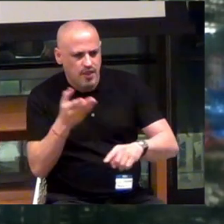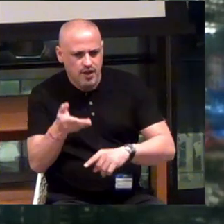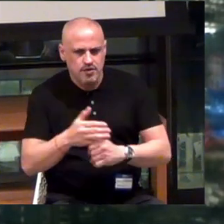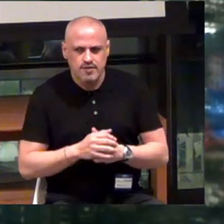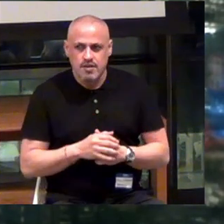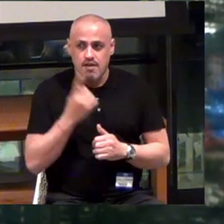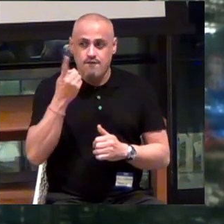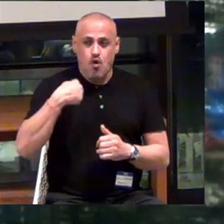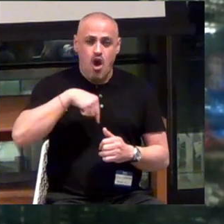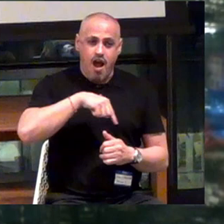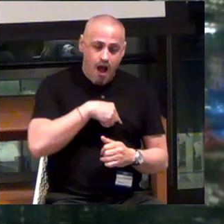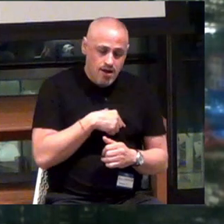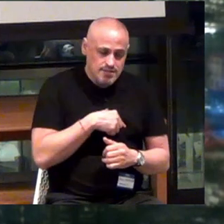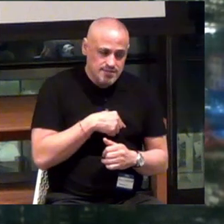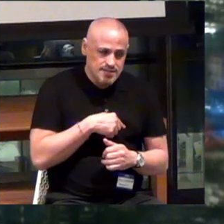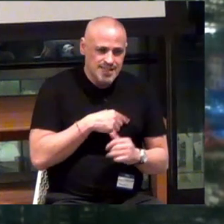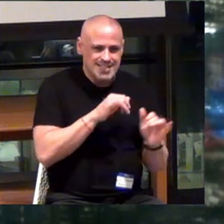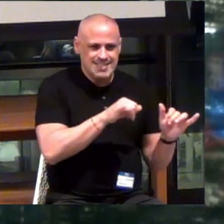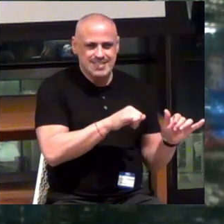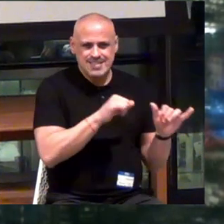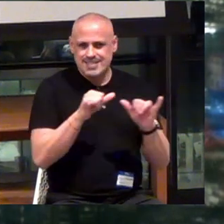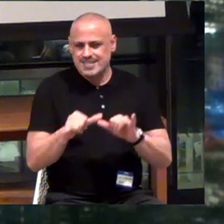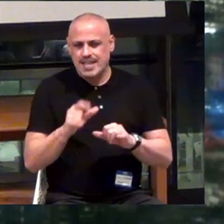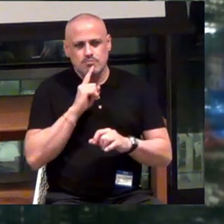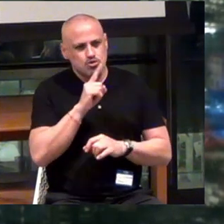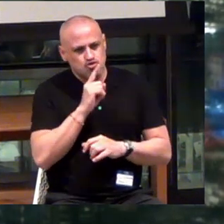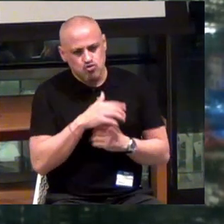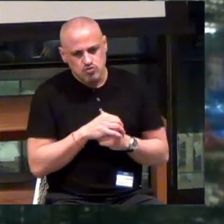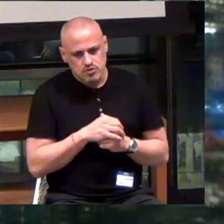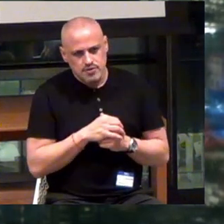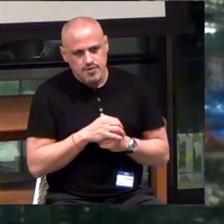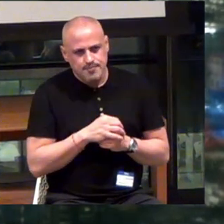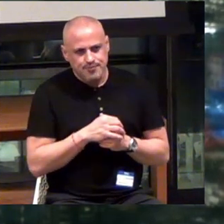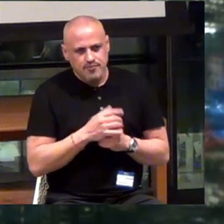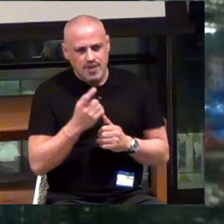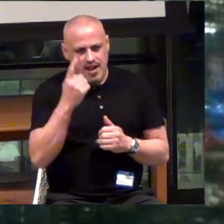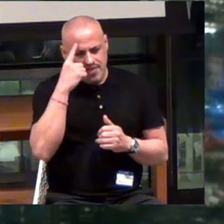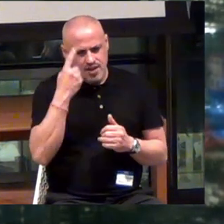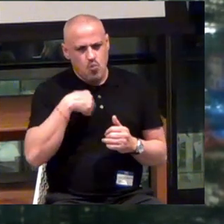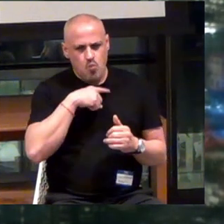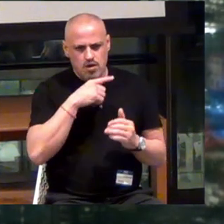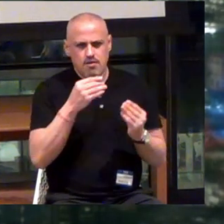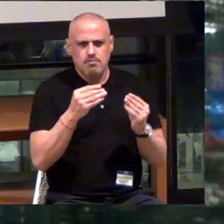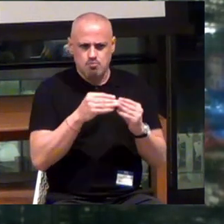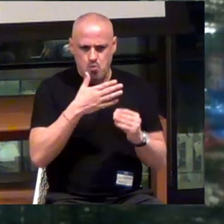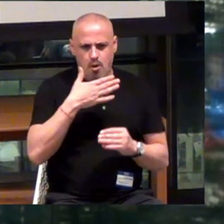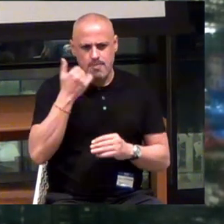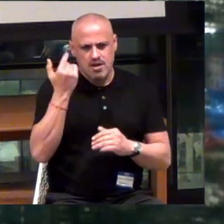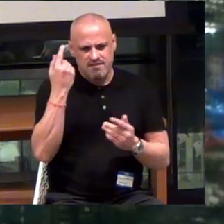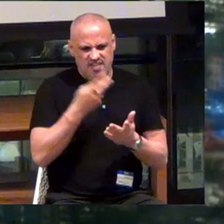And for us, the same holds true. You know, I think we are better for the failures that we've had.